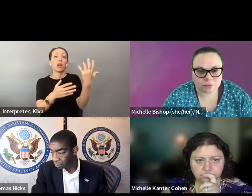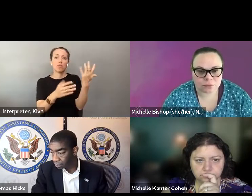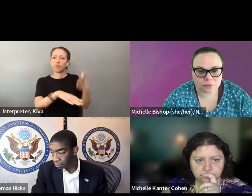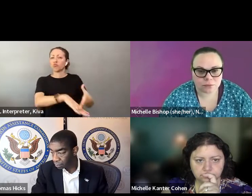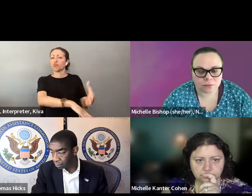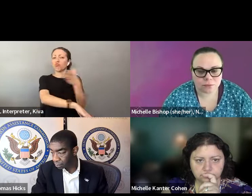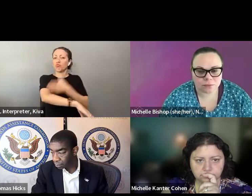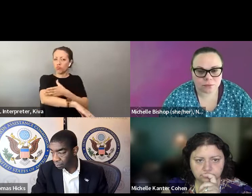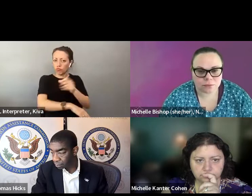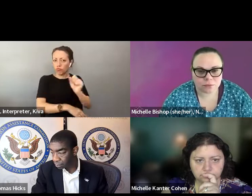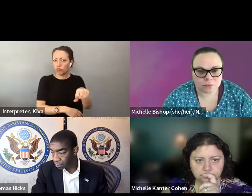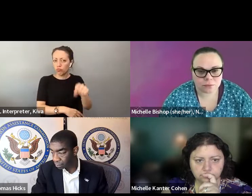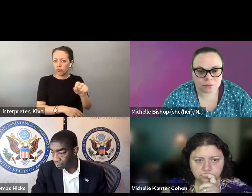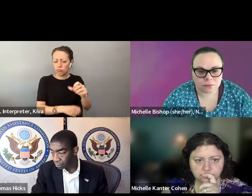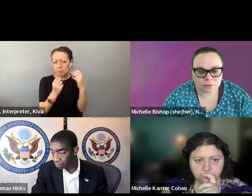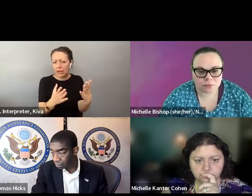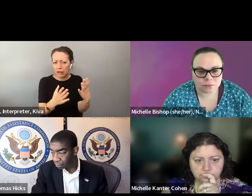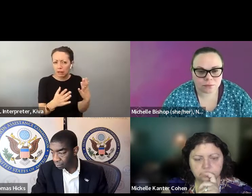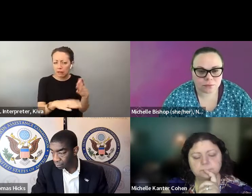saw vote by mail more accessible. We saw early